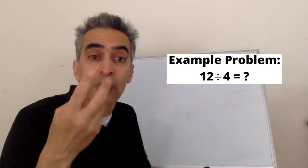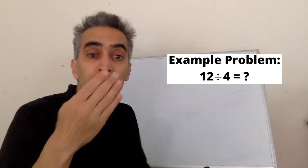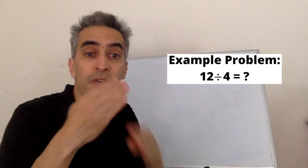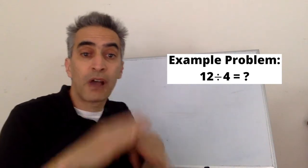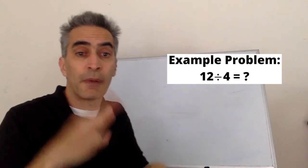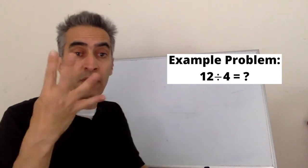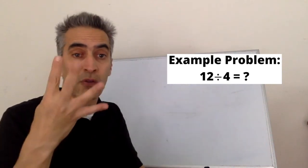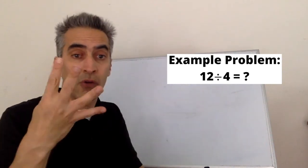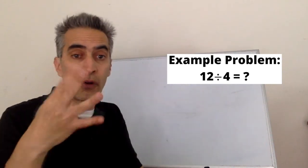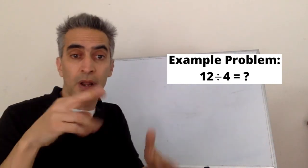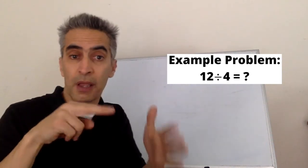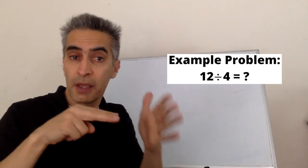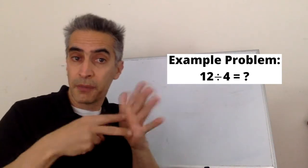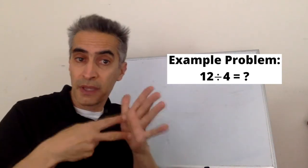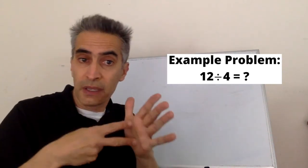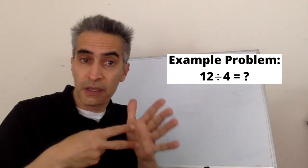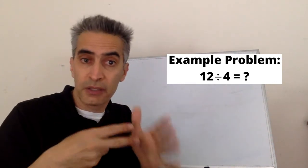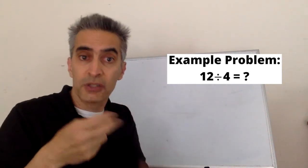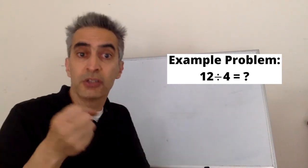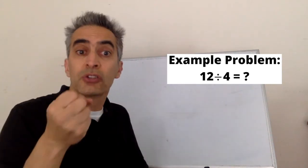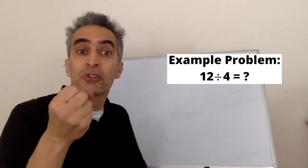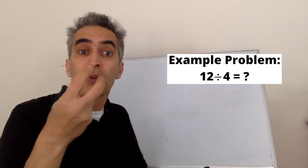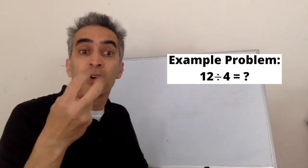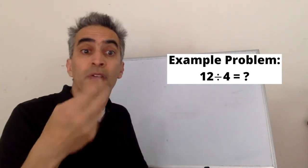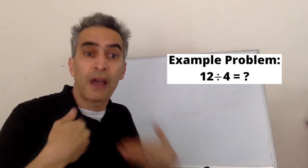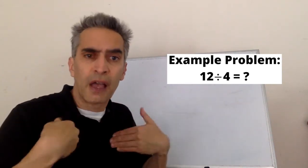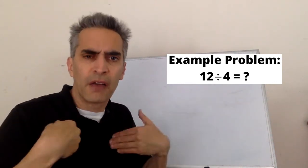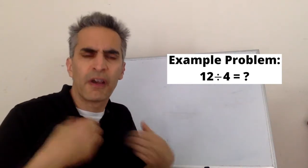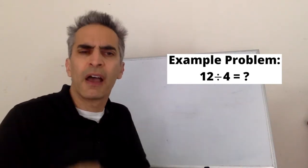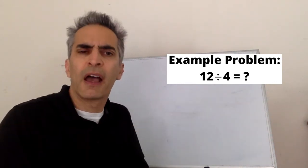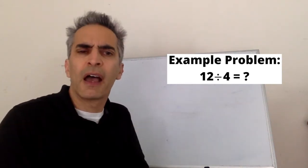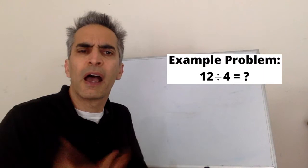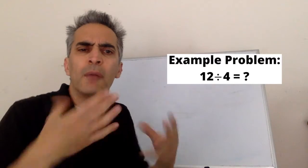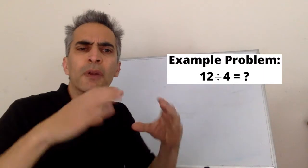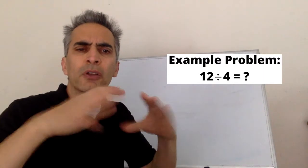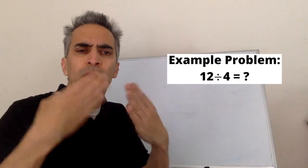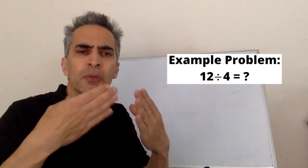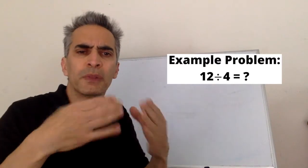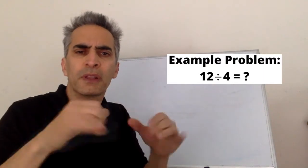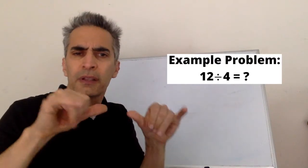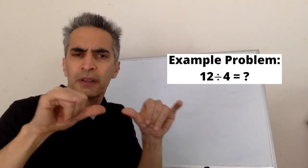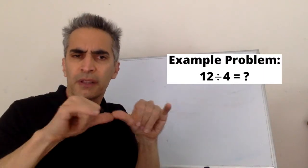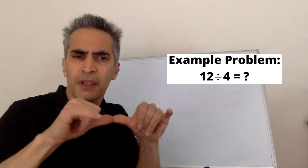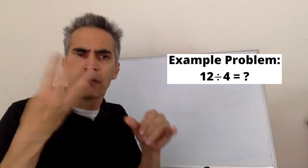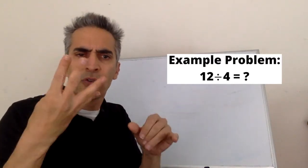12 divided by 4 means: how many groups of 4 are there in 12.